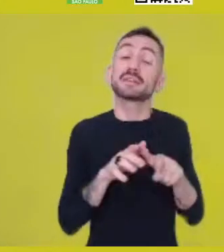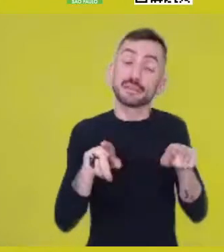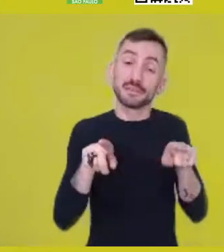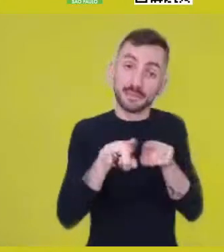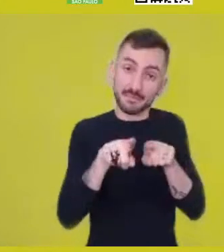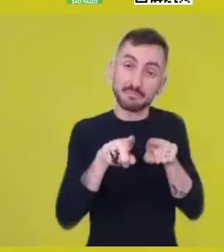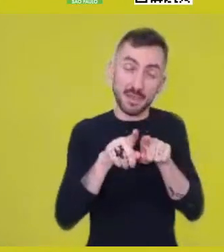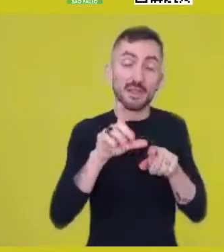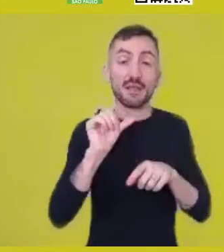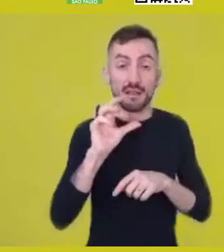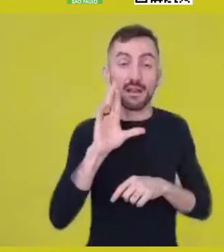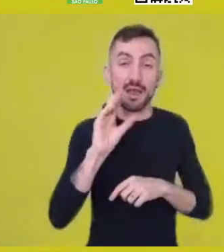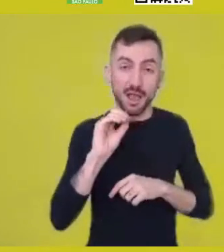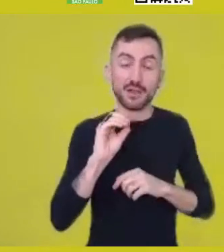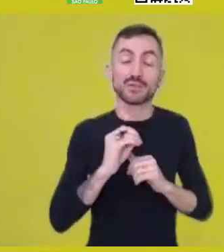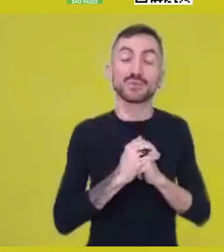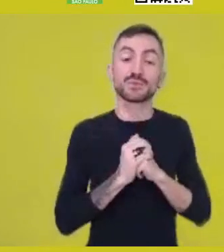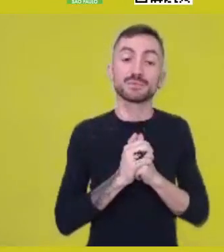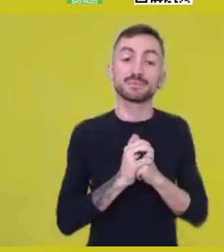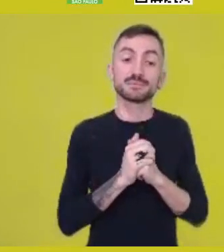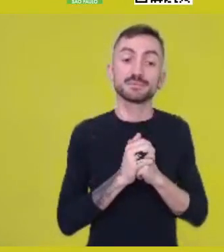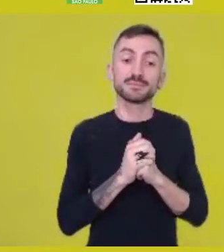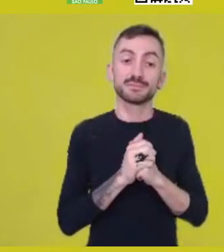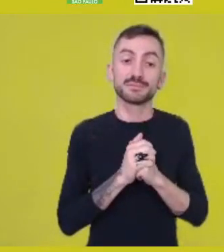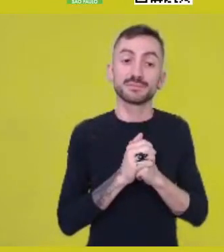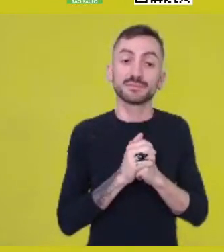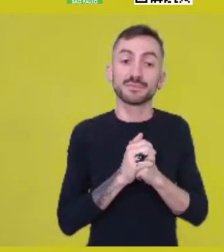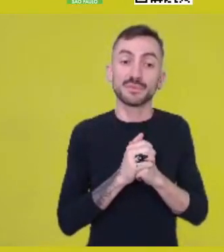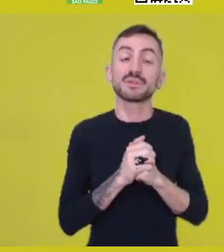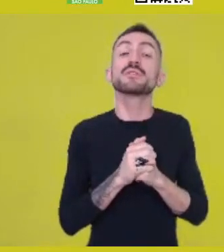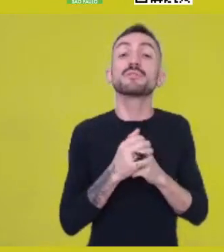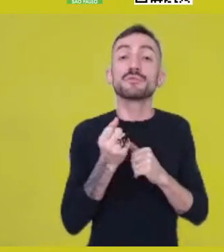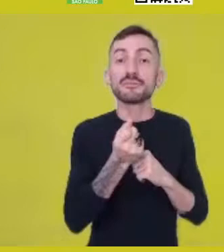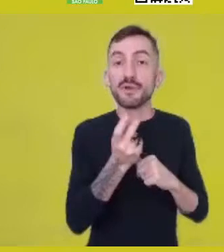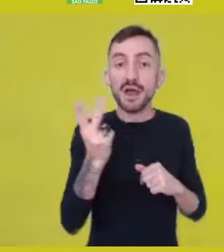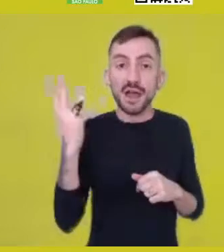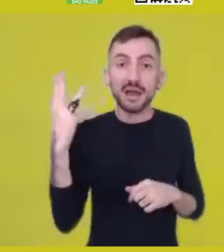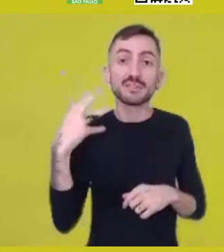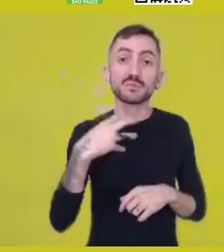of the Quilombola manifestations and ways of living,